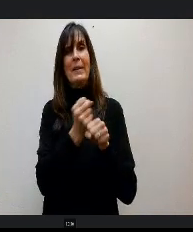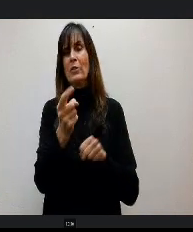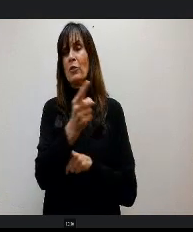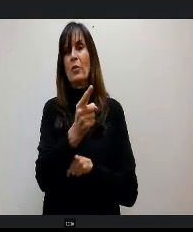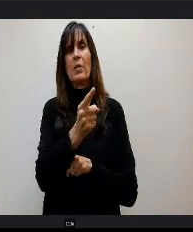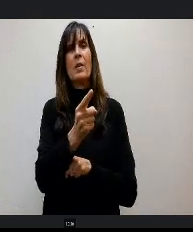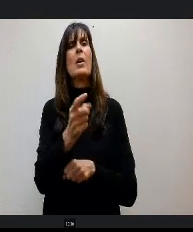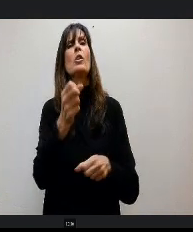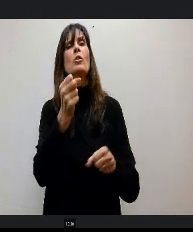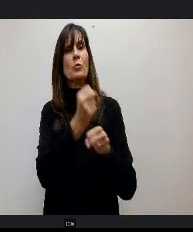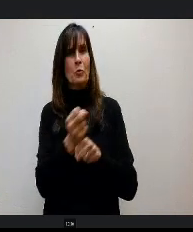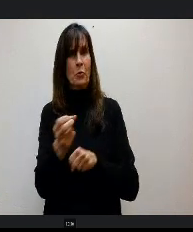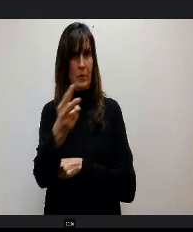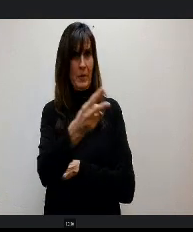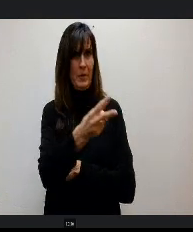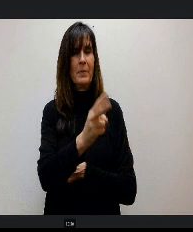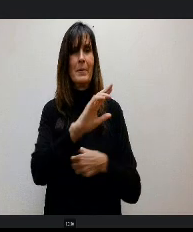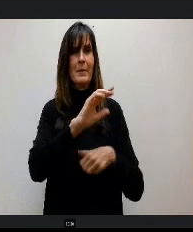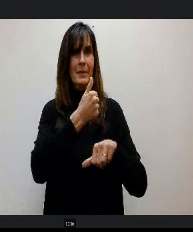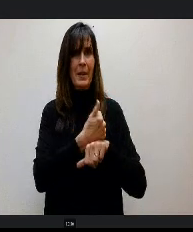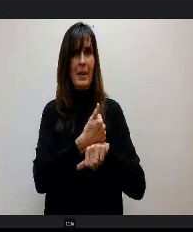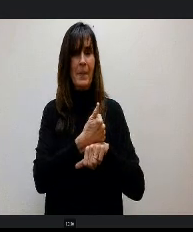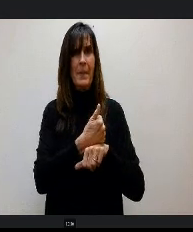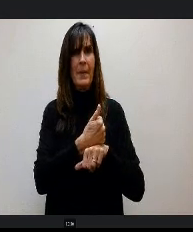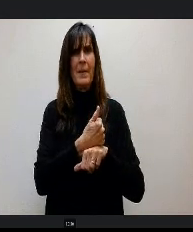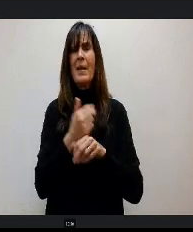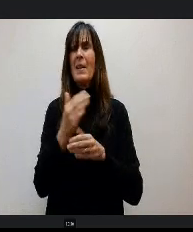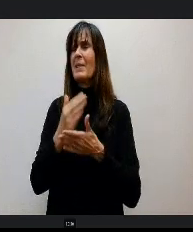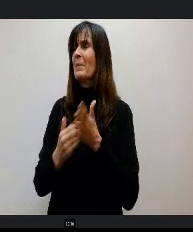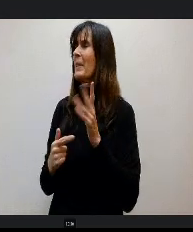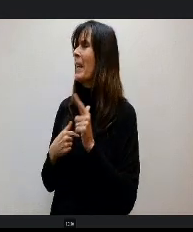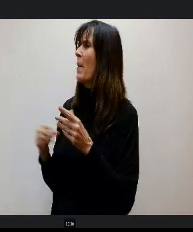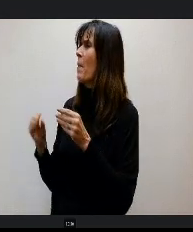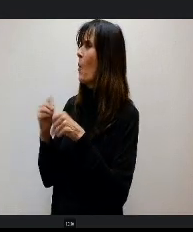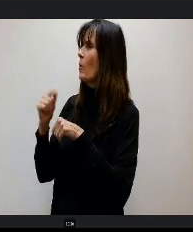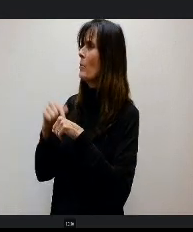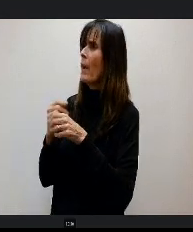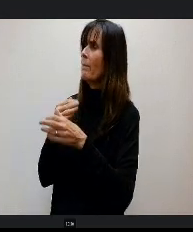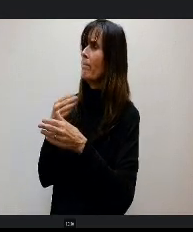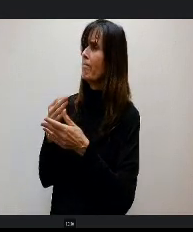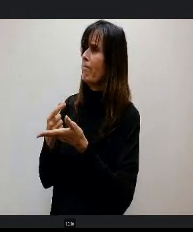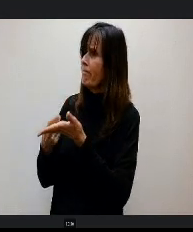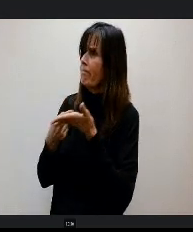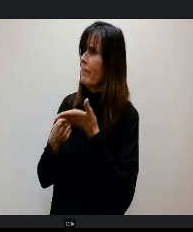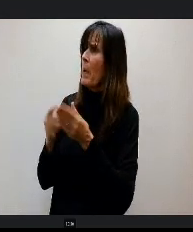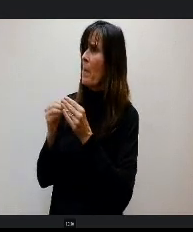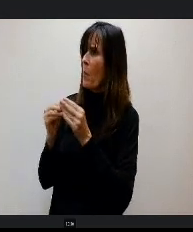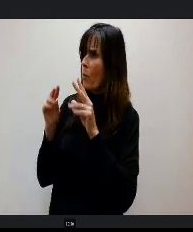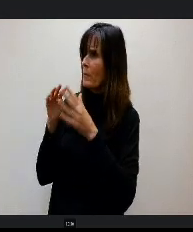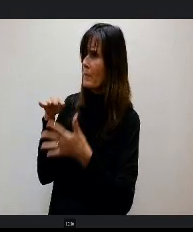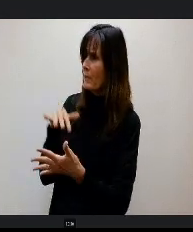So some are saying, why don't we take more time to do more adequacy studies to see that the